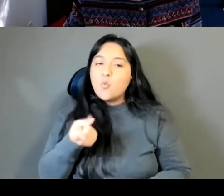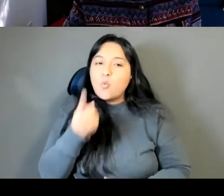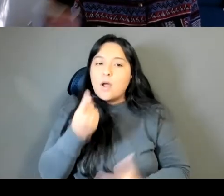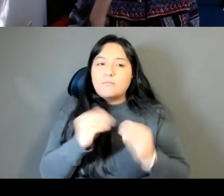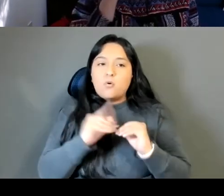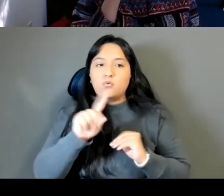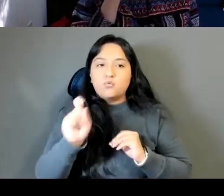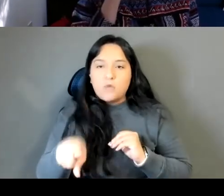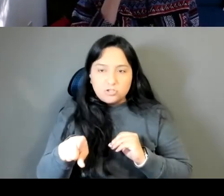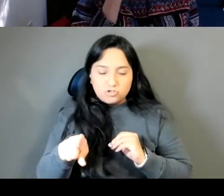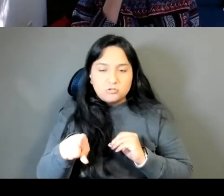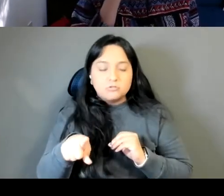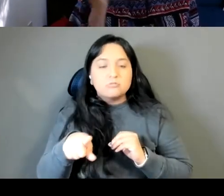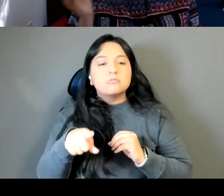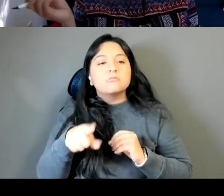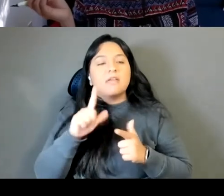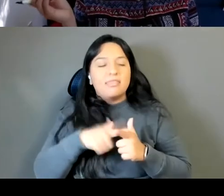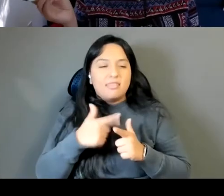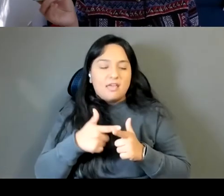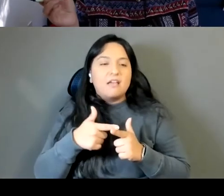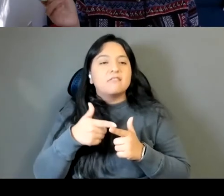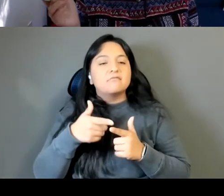and then kind of a final wrap up question.